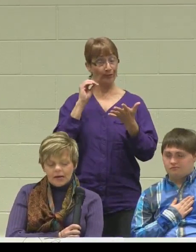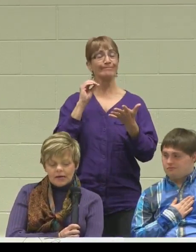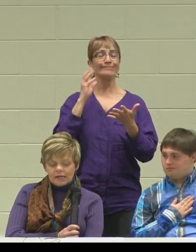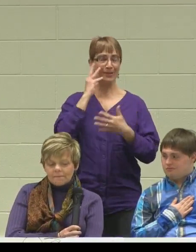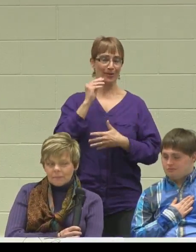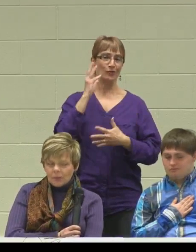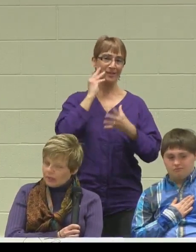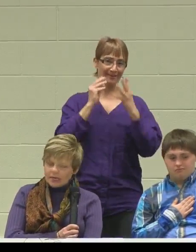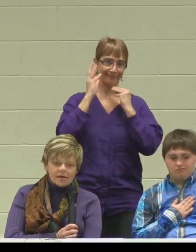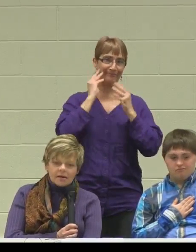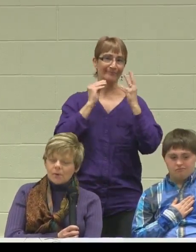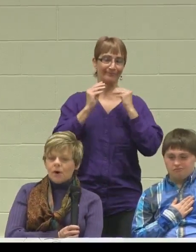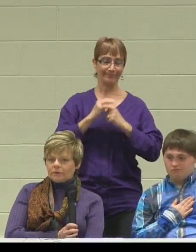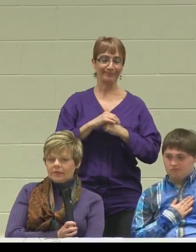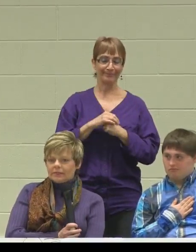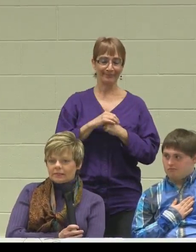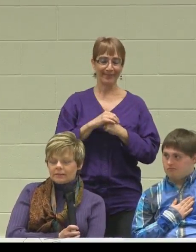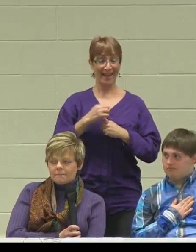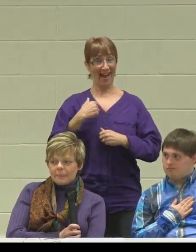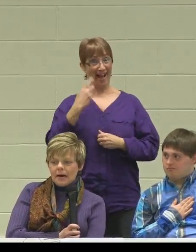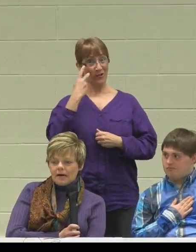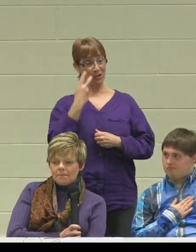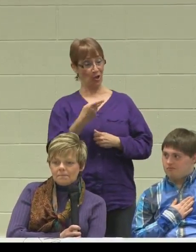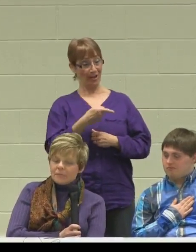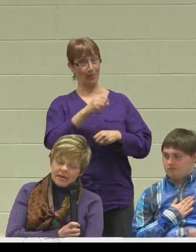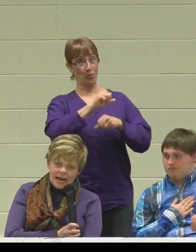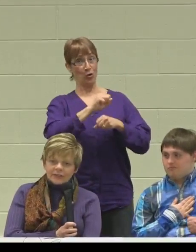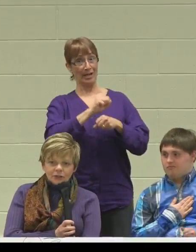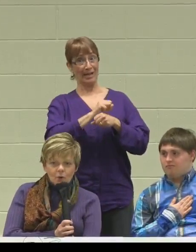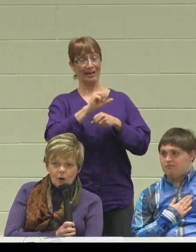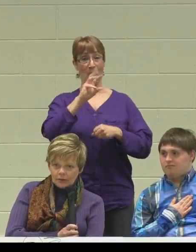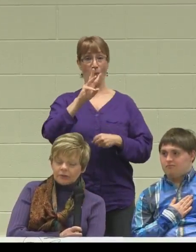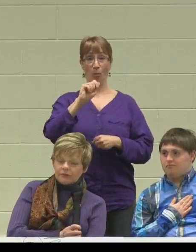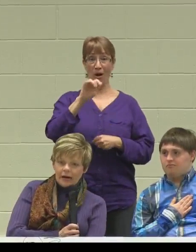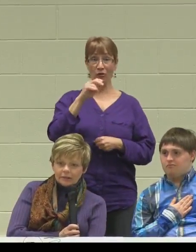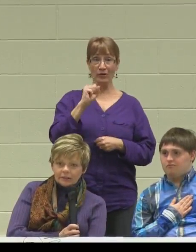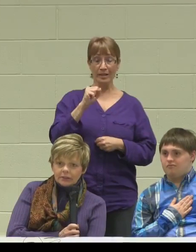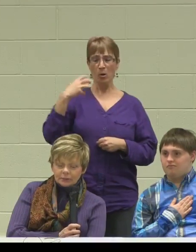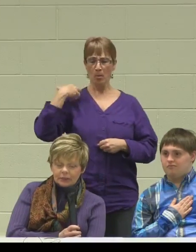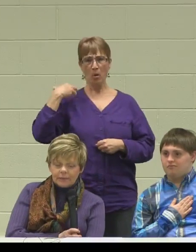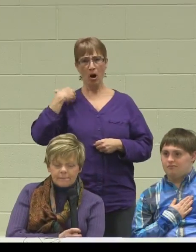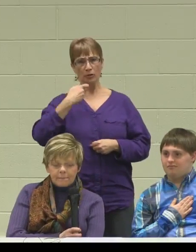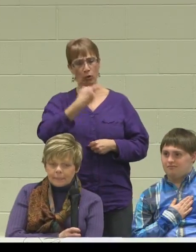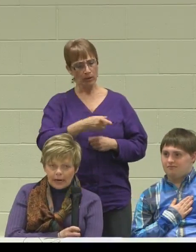and when I saw him at Walgreens being asked to go water the flowers in the spring.